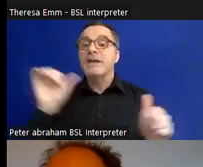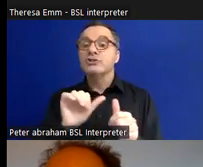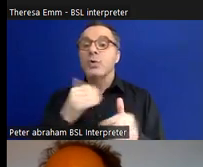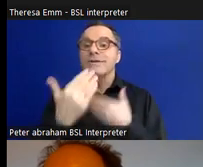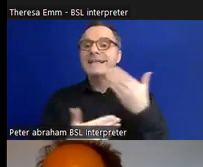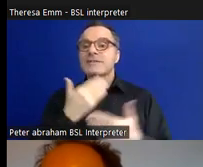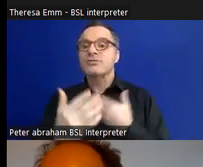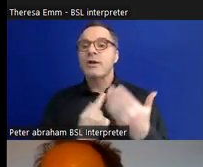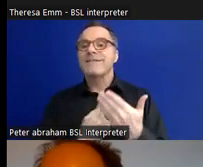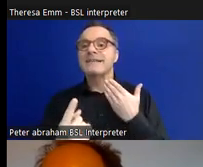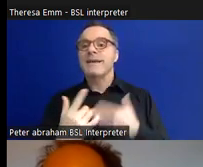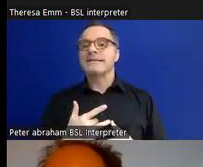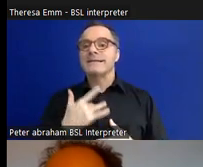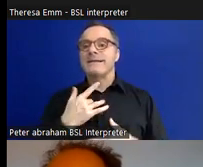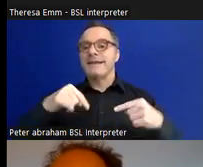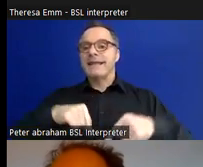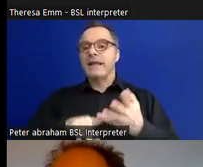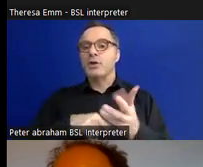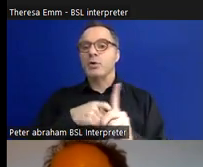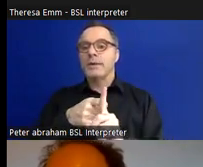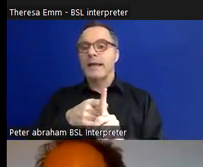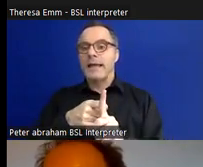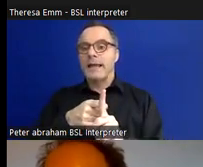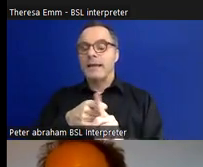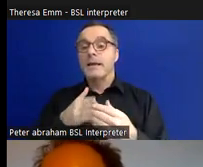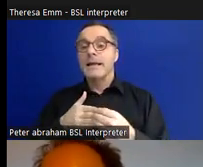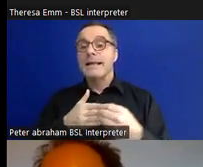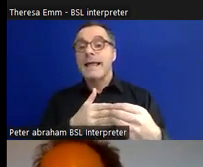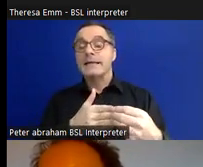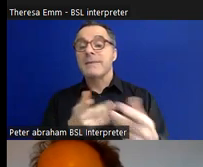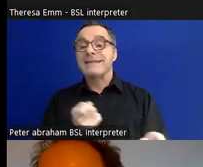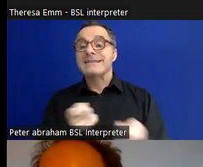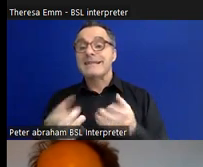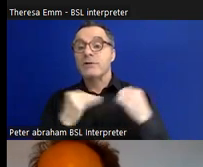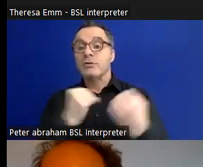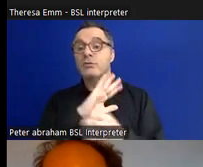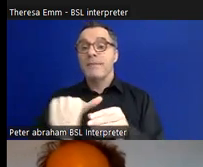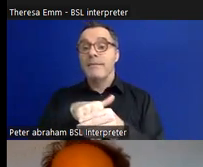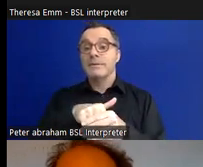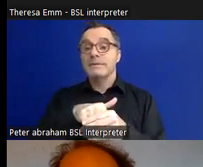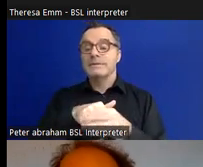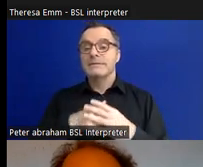in the United Kingdom', led by steering group members who are on that meeting, which was very